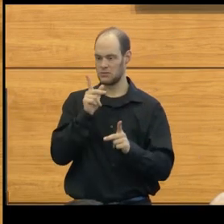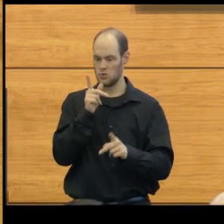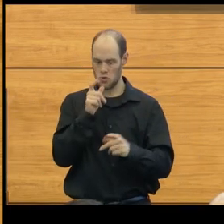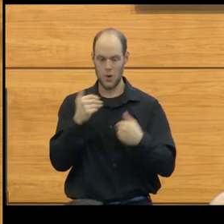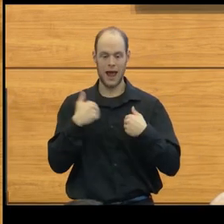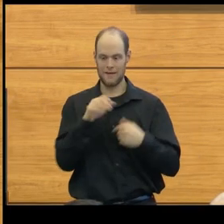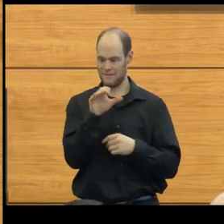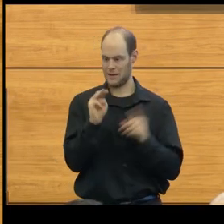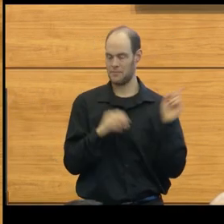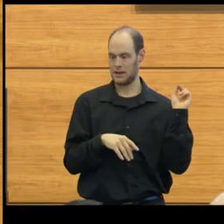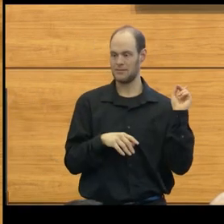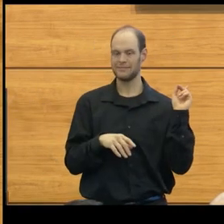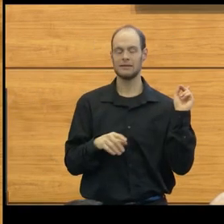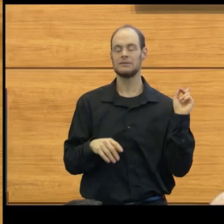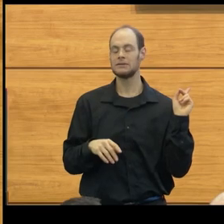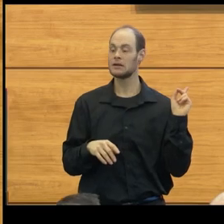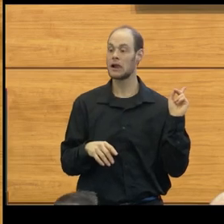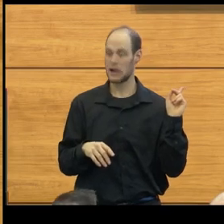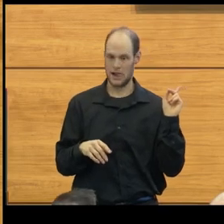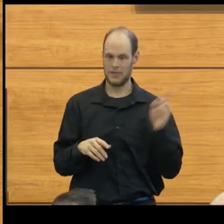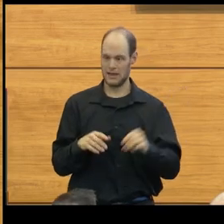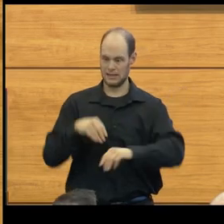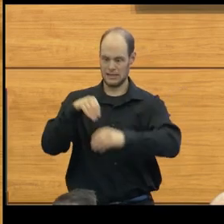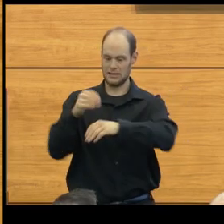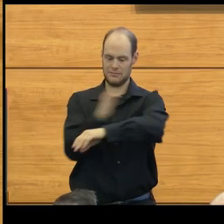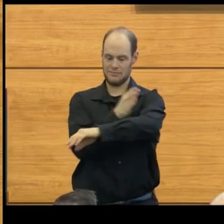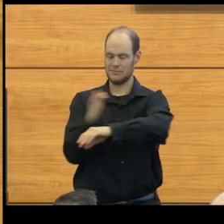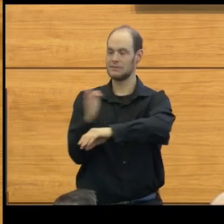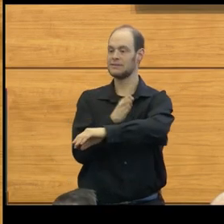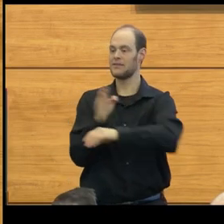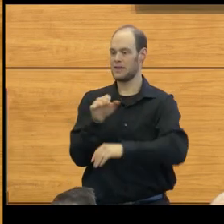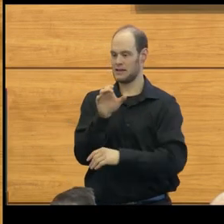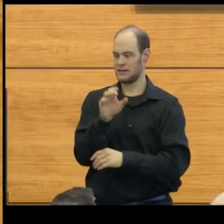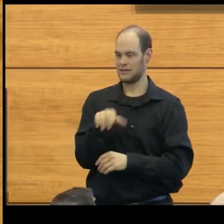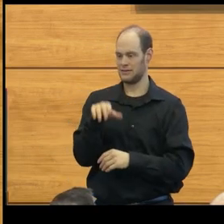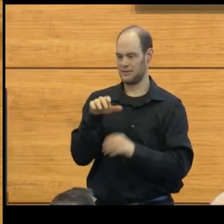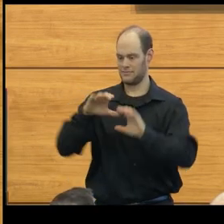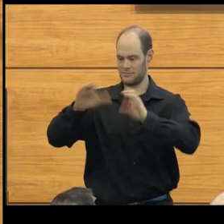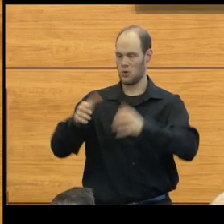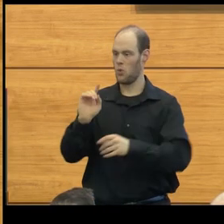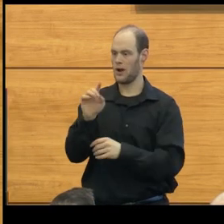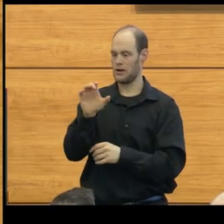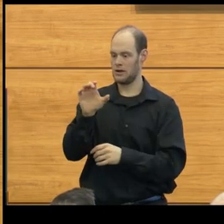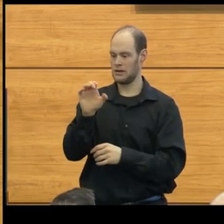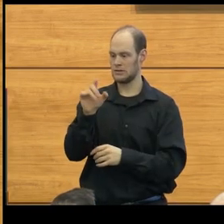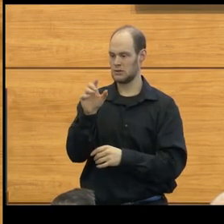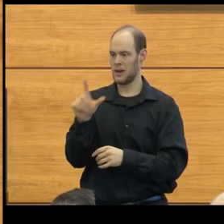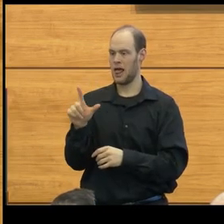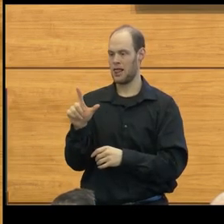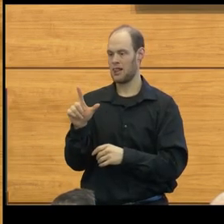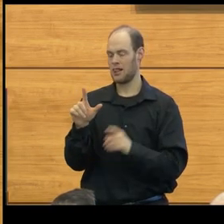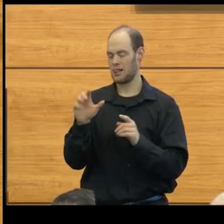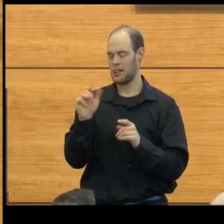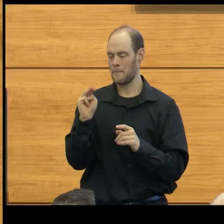And it correlates very well with the cerebellar ectopia, where the cerebellar tonsils are located.